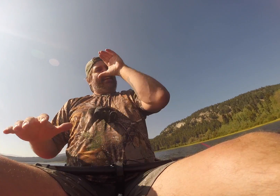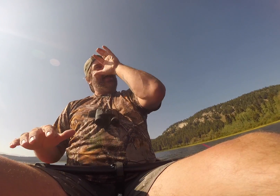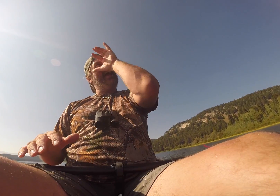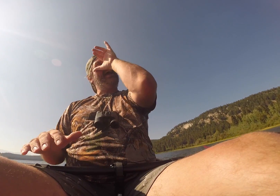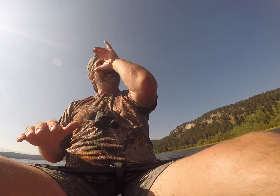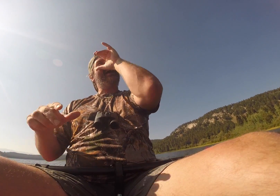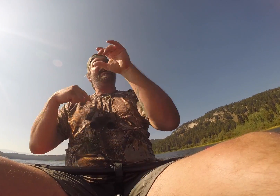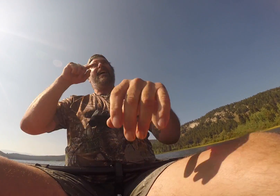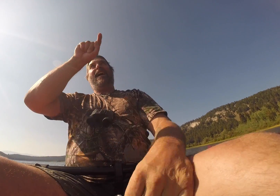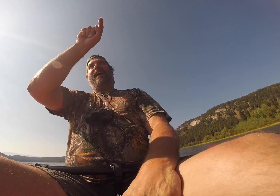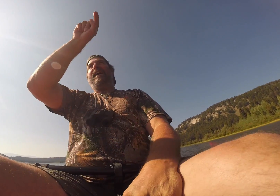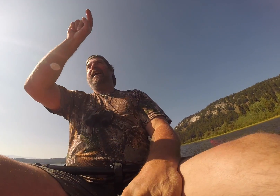Looking